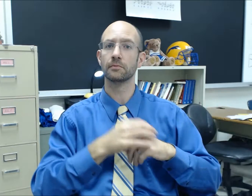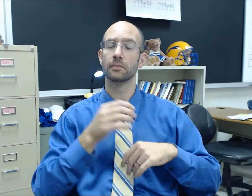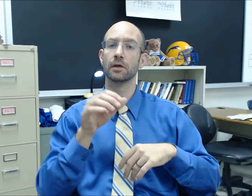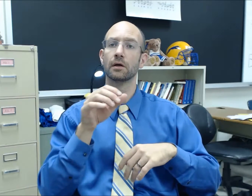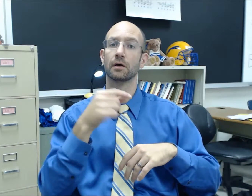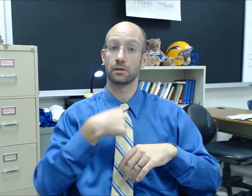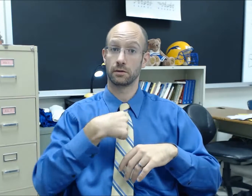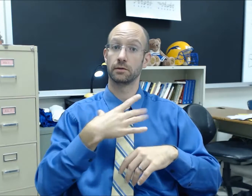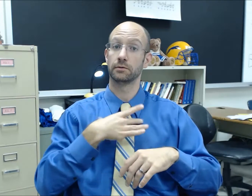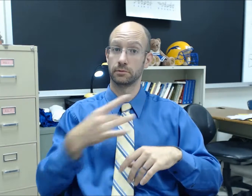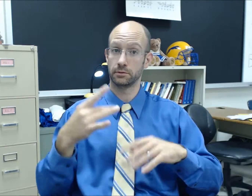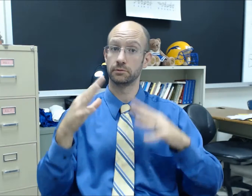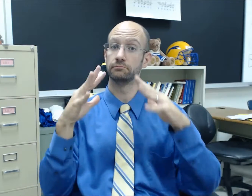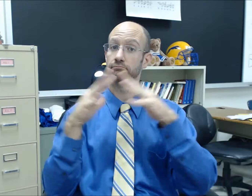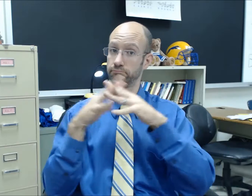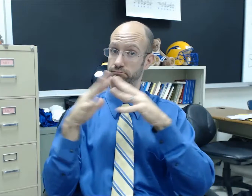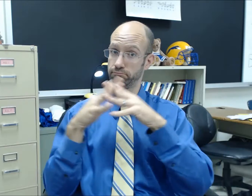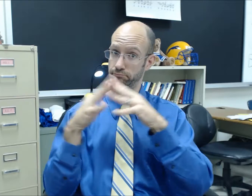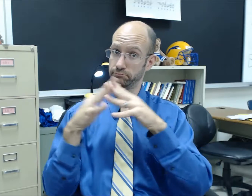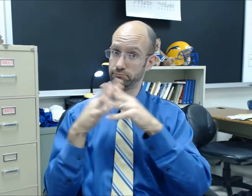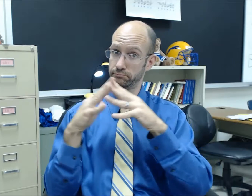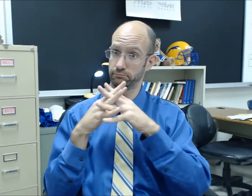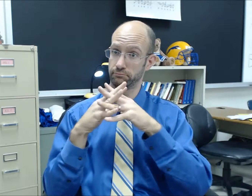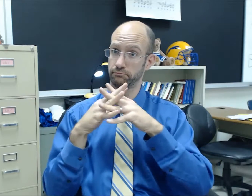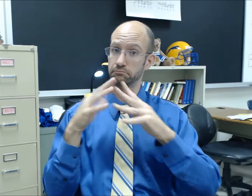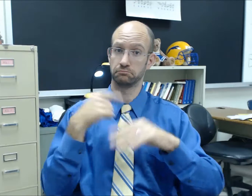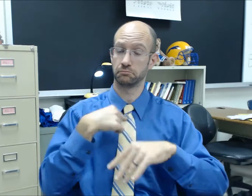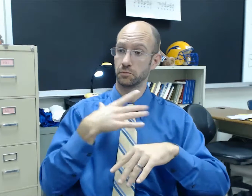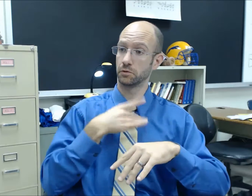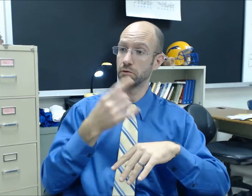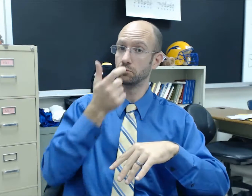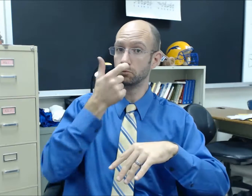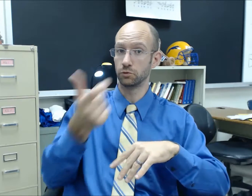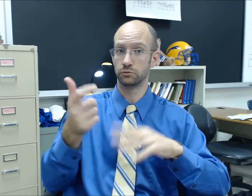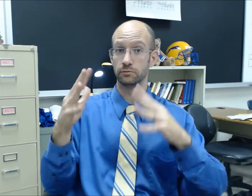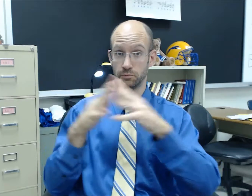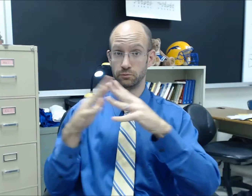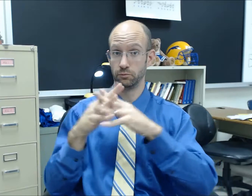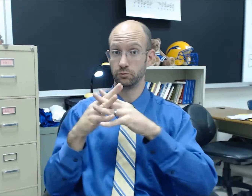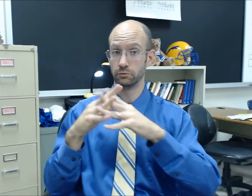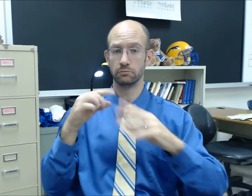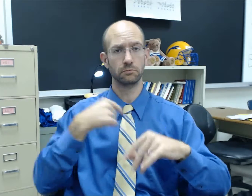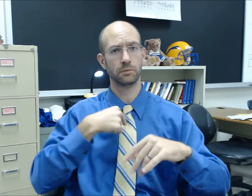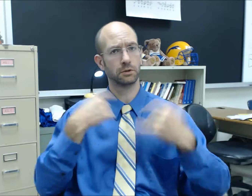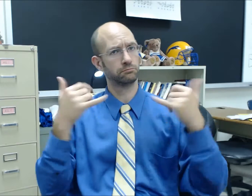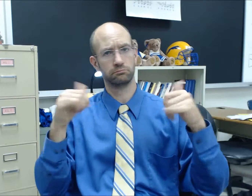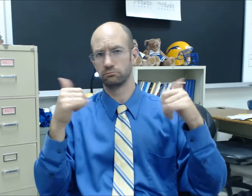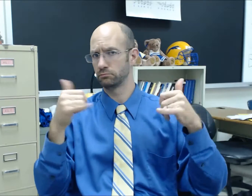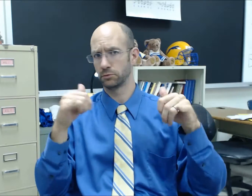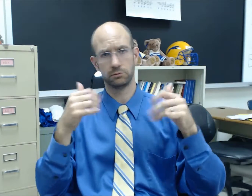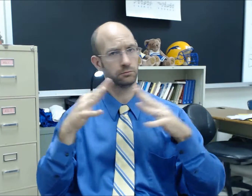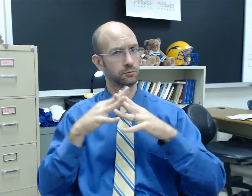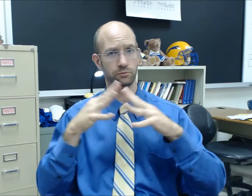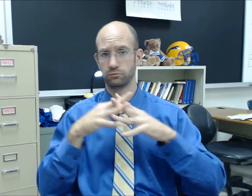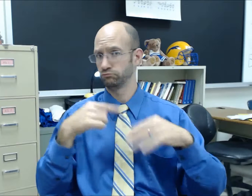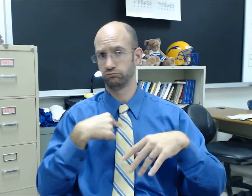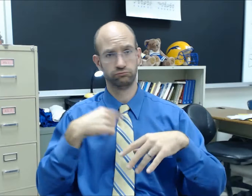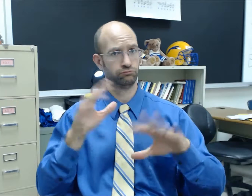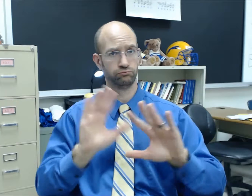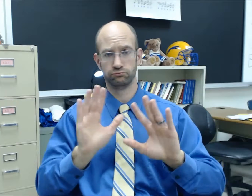I like football. I like watching football but I don't play football.